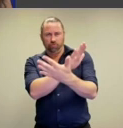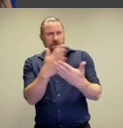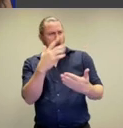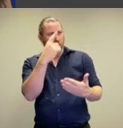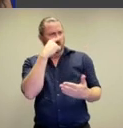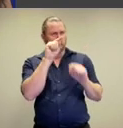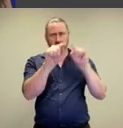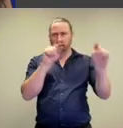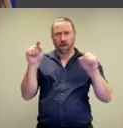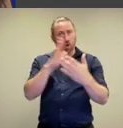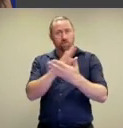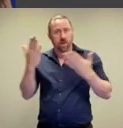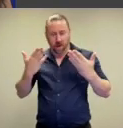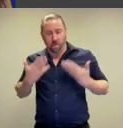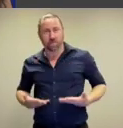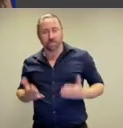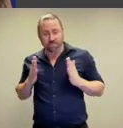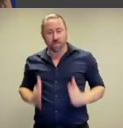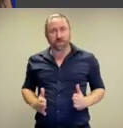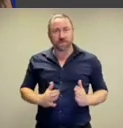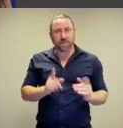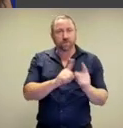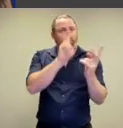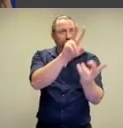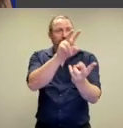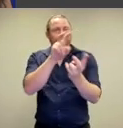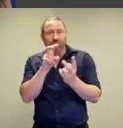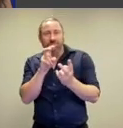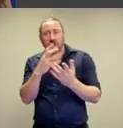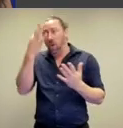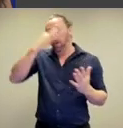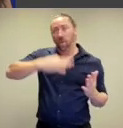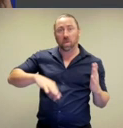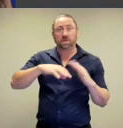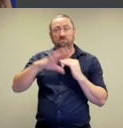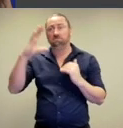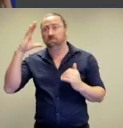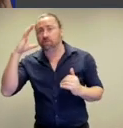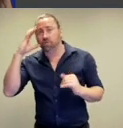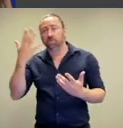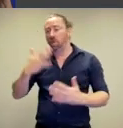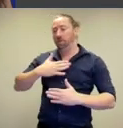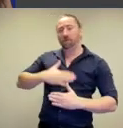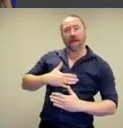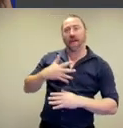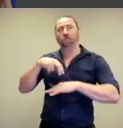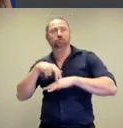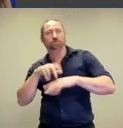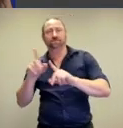to real people and real bodies,